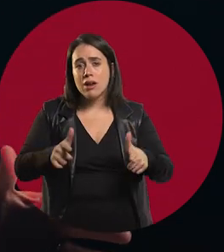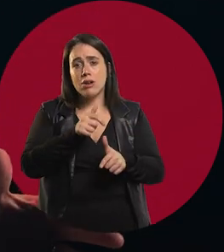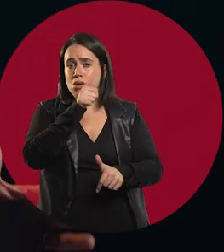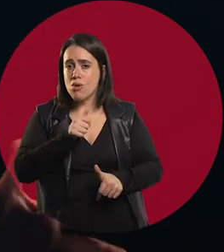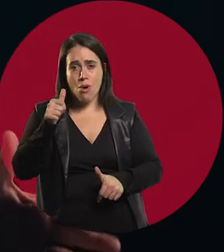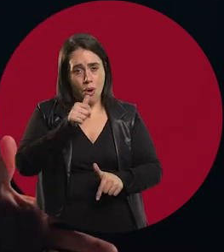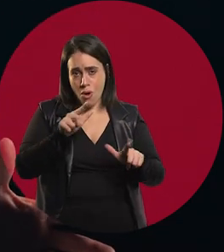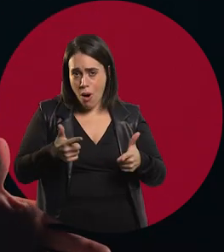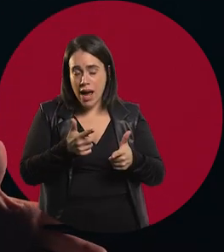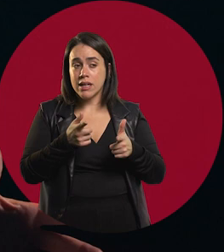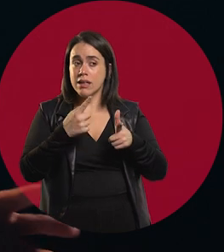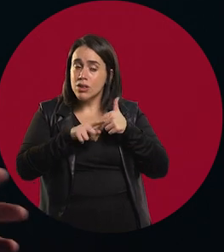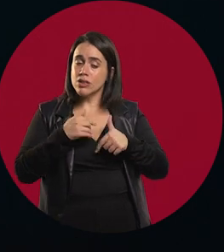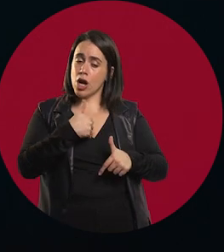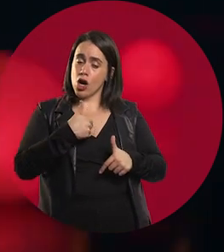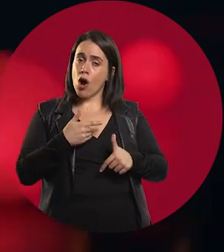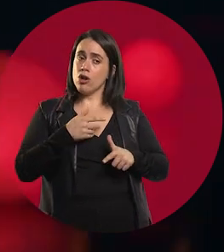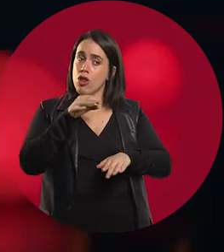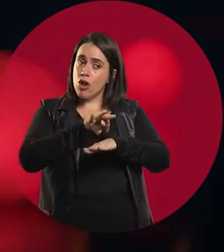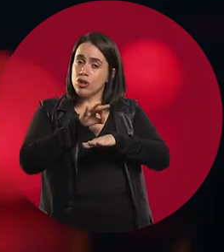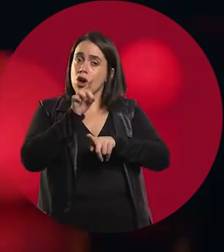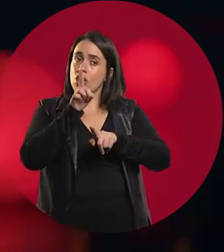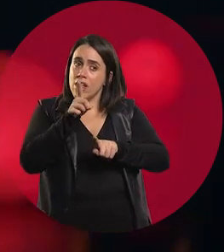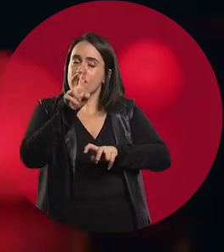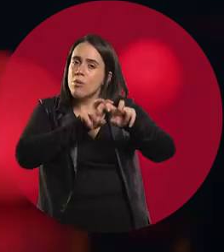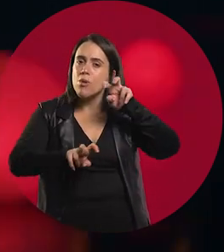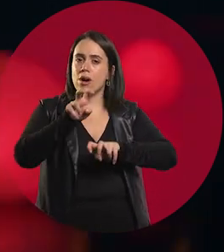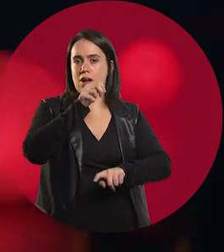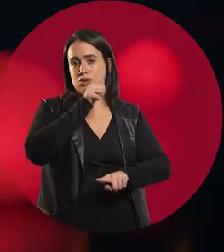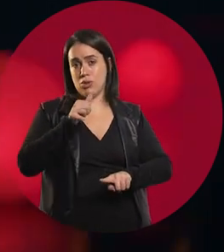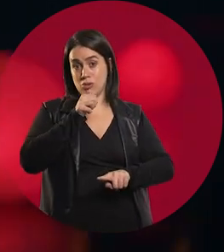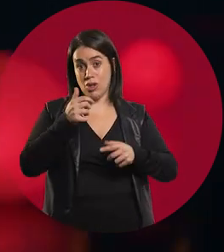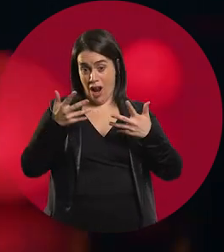so that others feel better. I believe that this is the core of the career.